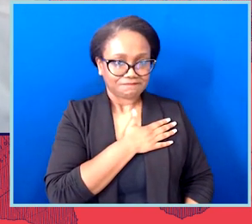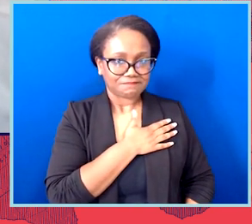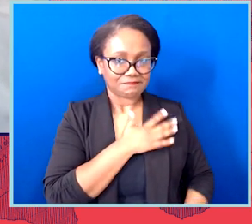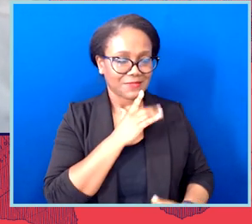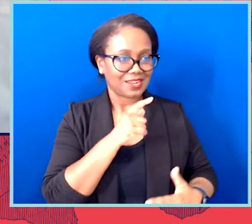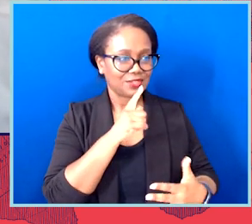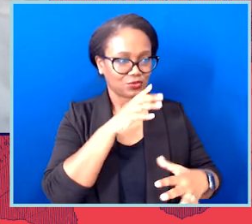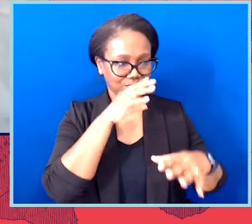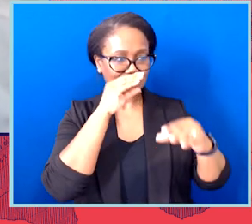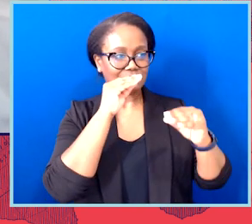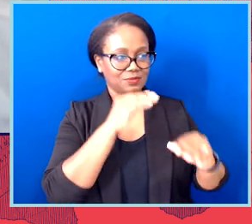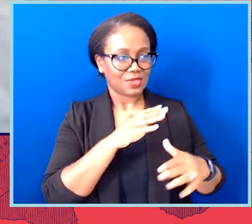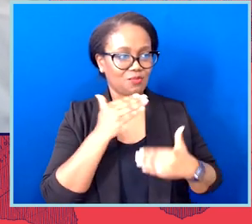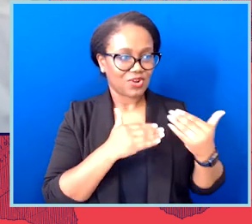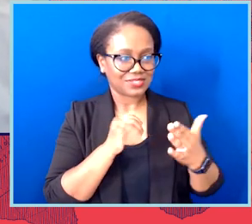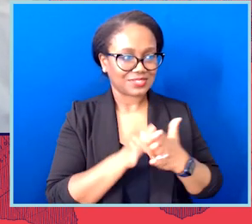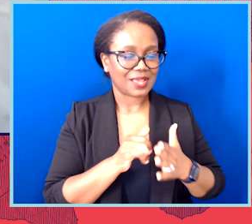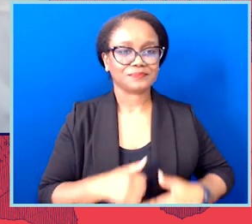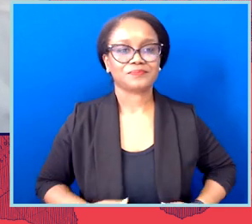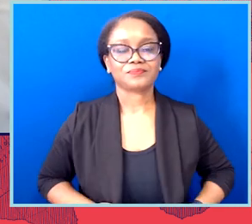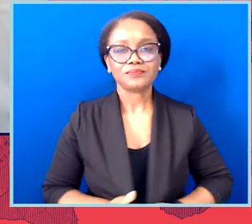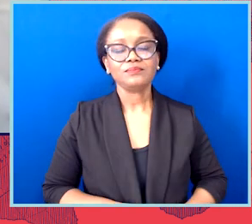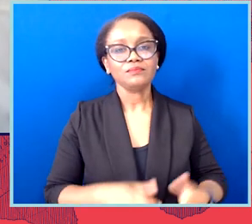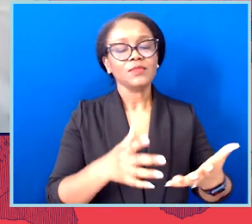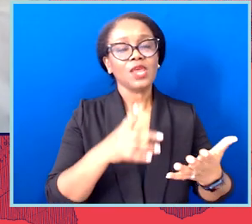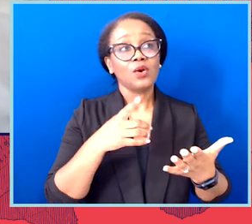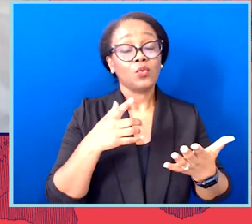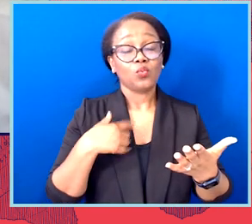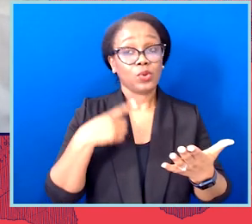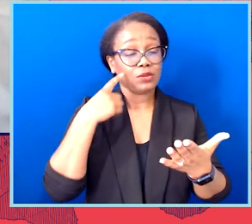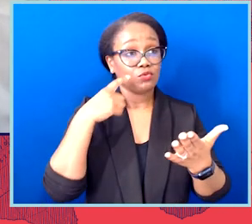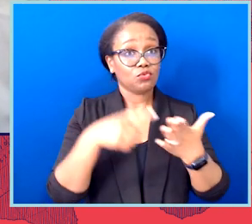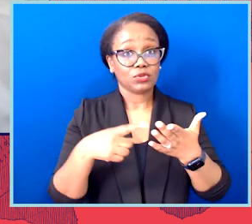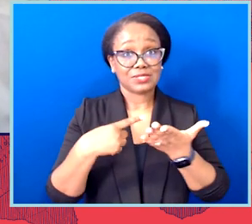I mean, as these bill are being debated in state legislators, we're hearing very brave—